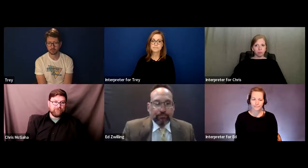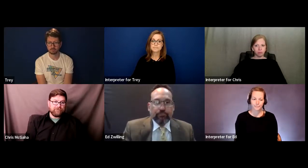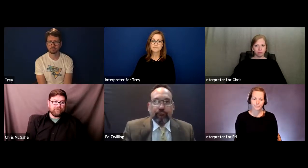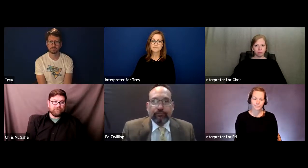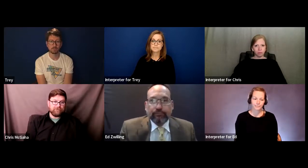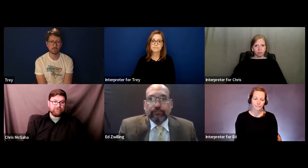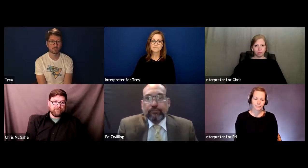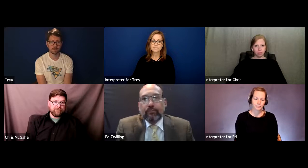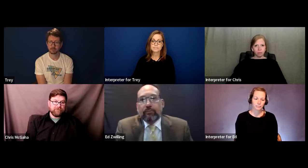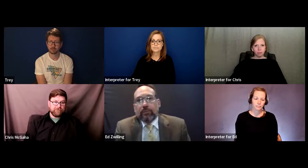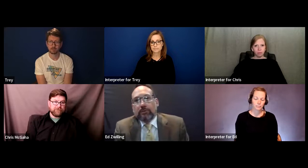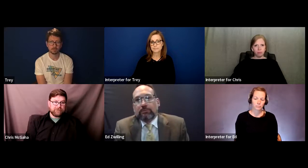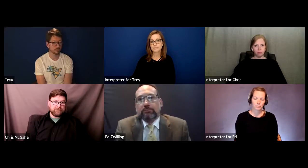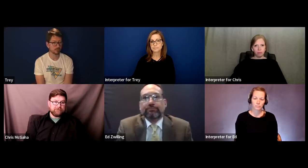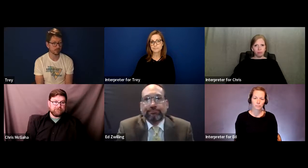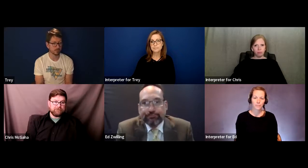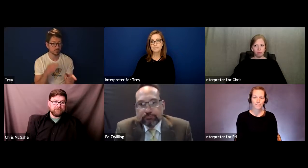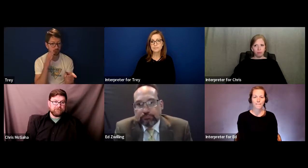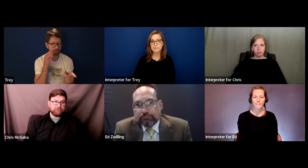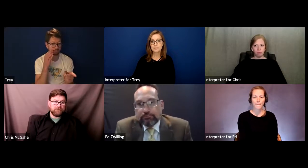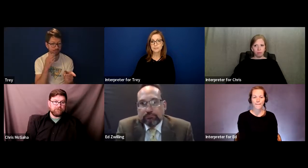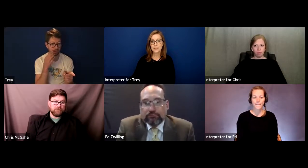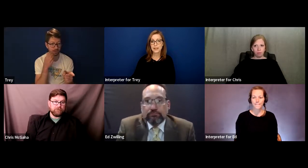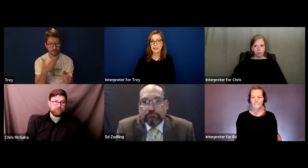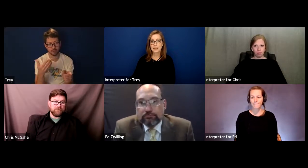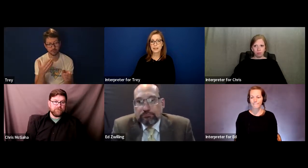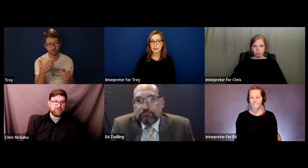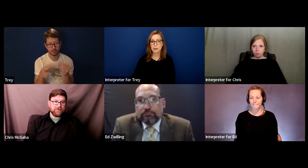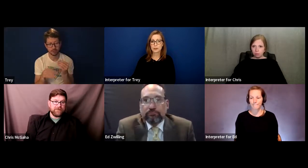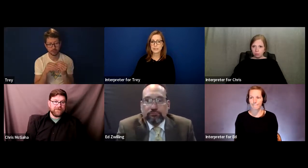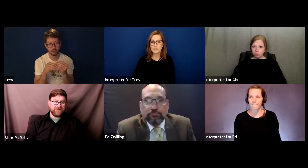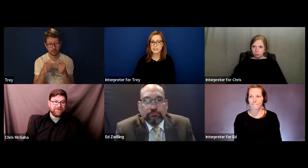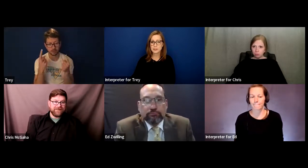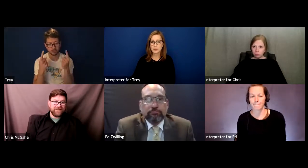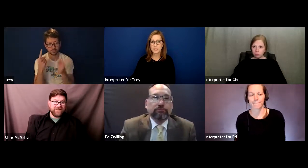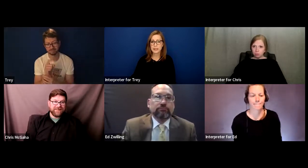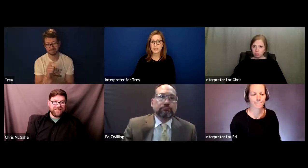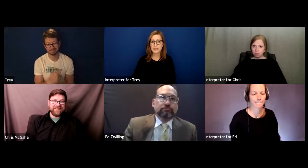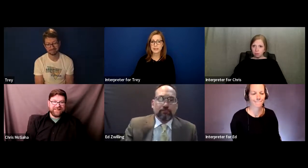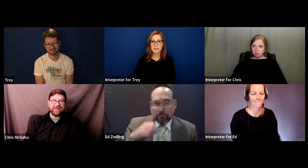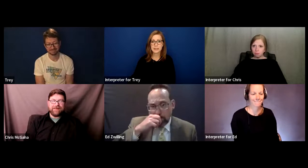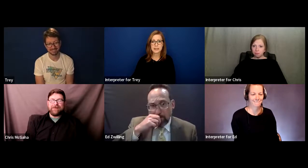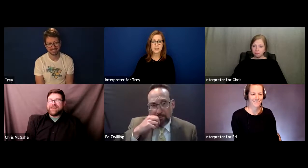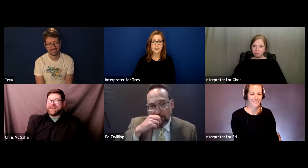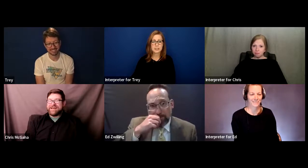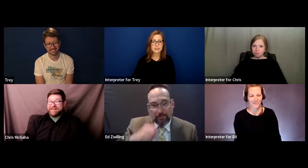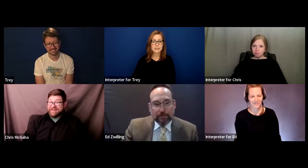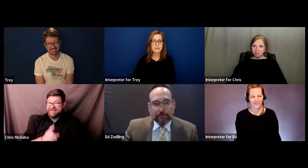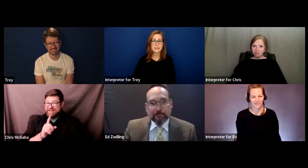Trey: Thank you. Chris, did you want to add anything to that? Any thoughts?